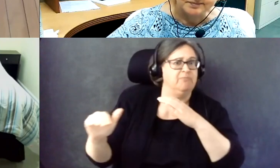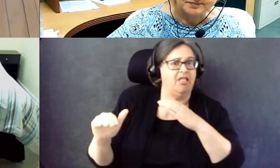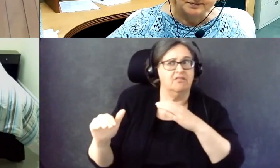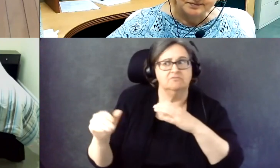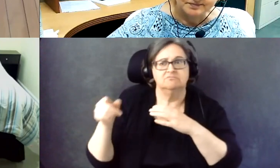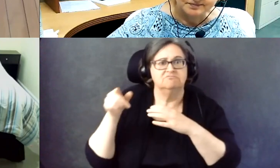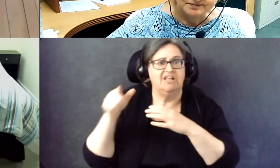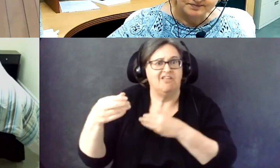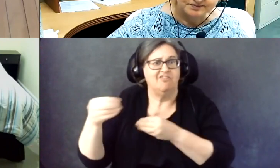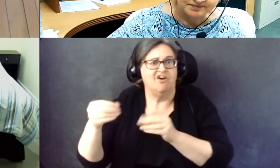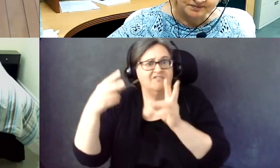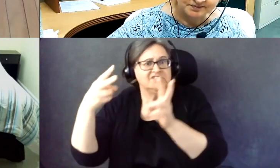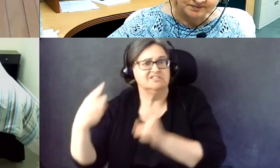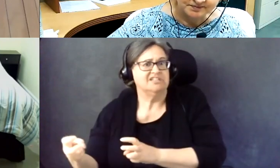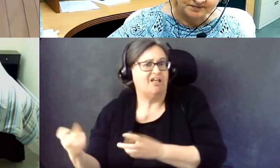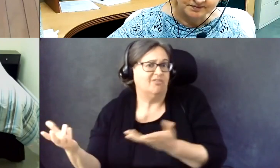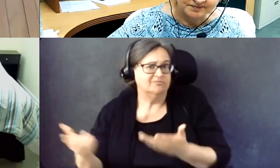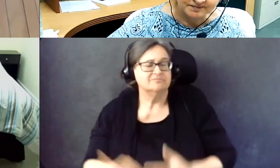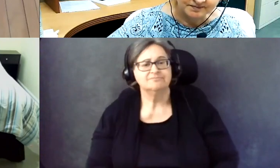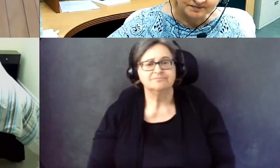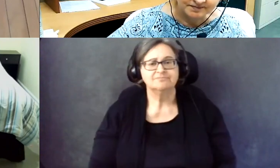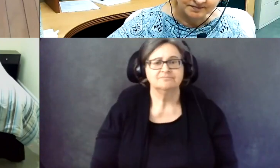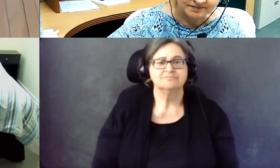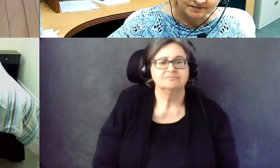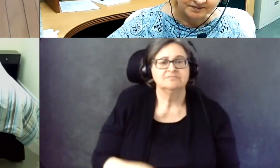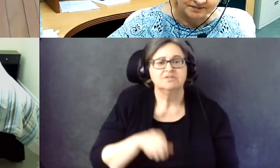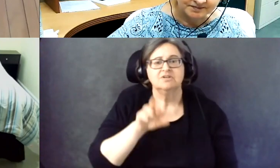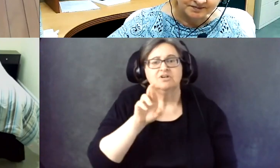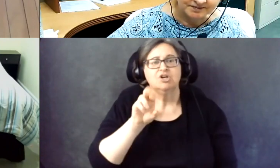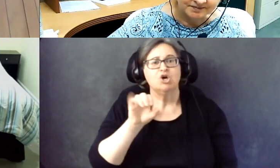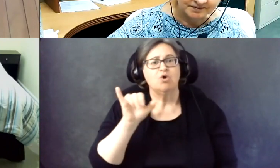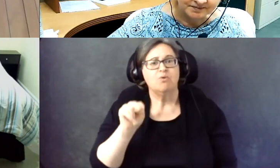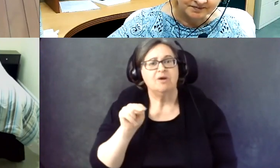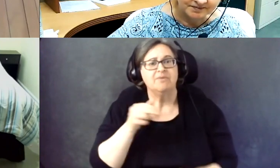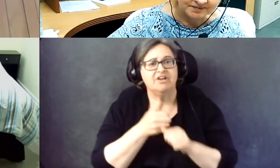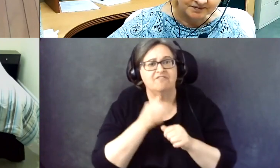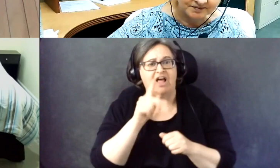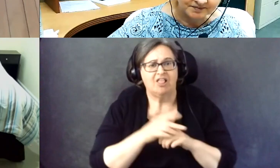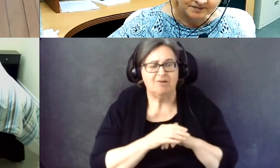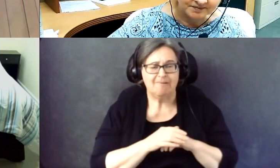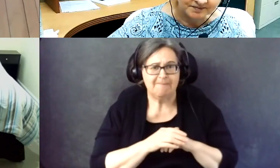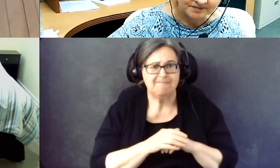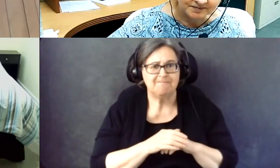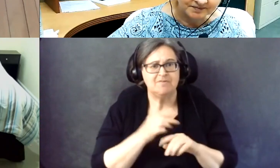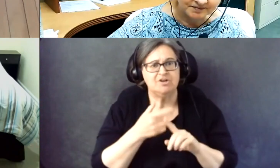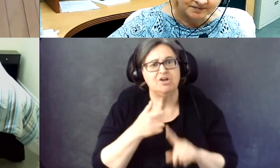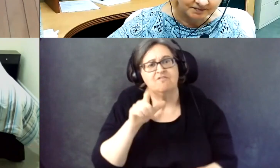Kind of a follow-up to that, and it says from Lynn.